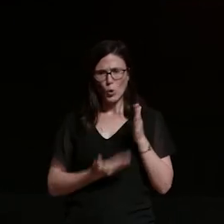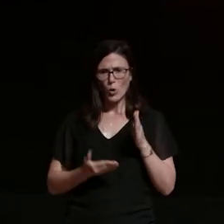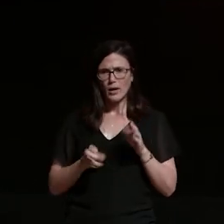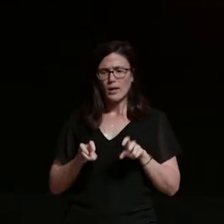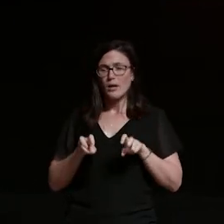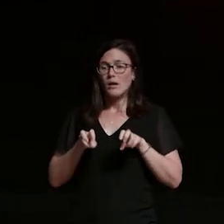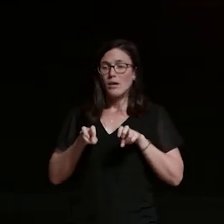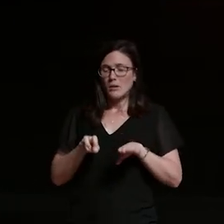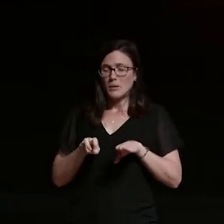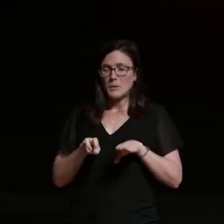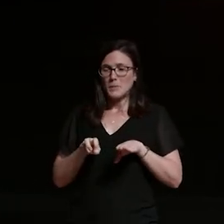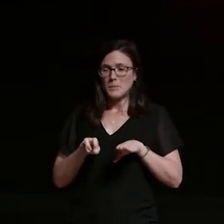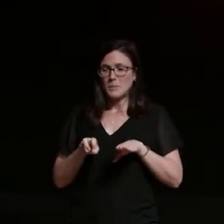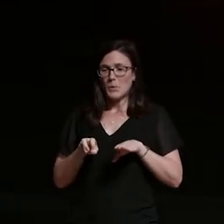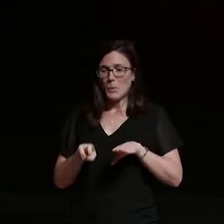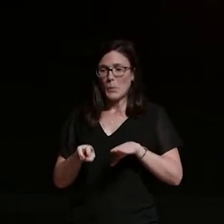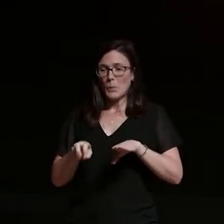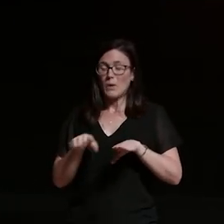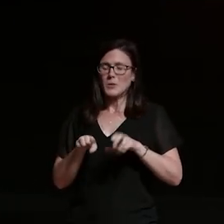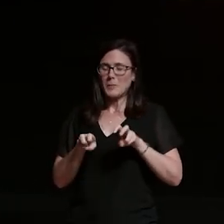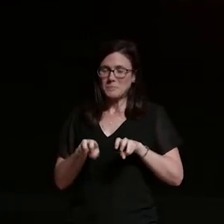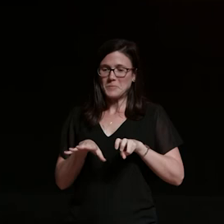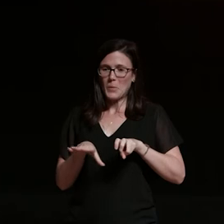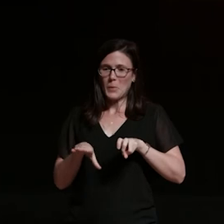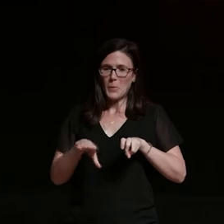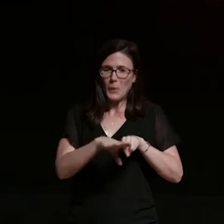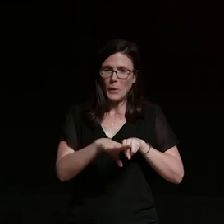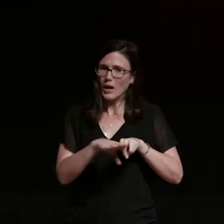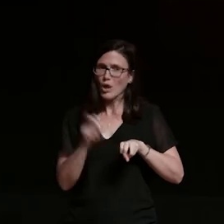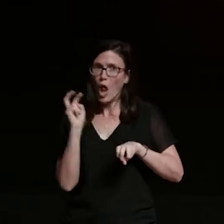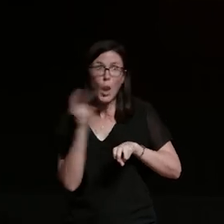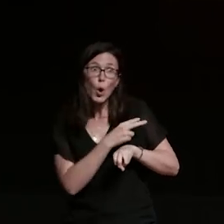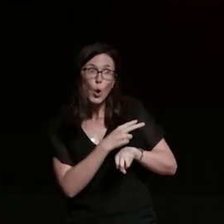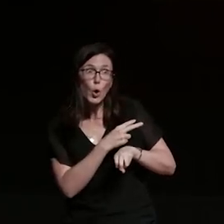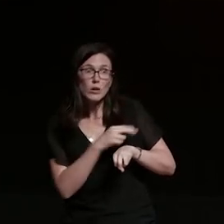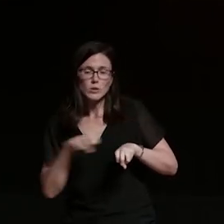the right lane at the very last minute without shoulder checking so rammed me t-boned me into a